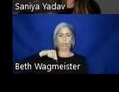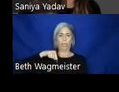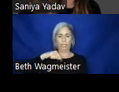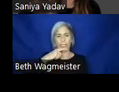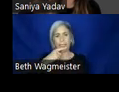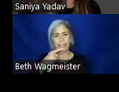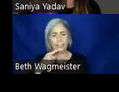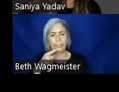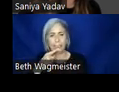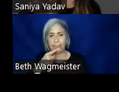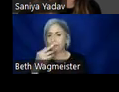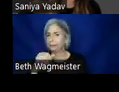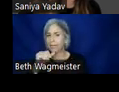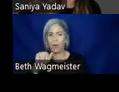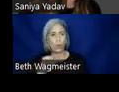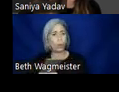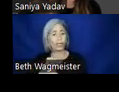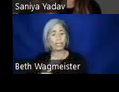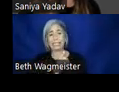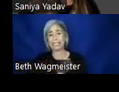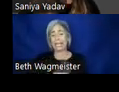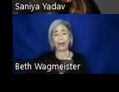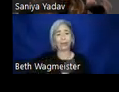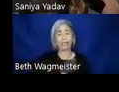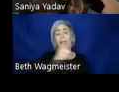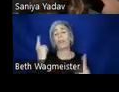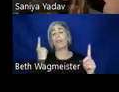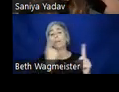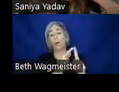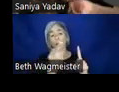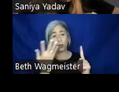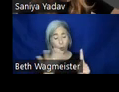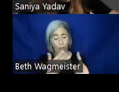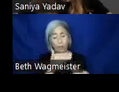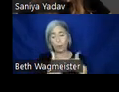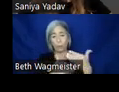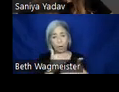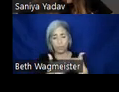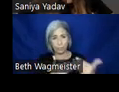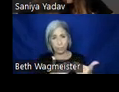yeah. Not working. Sorry about that. Essentially, the process, it is that Alex is a designer who is